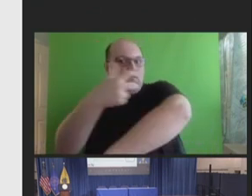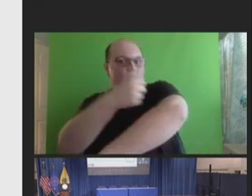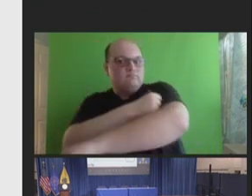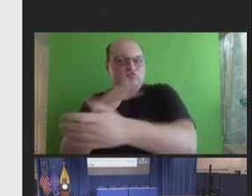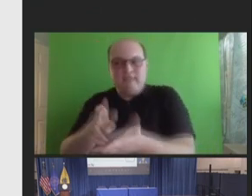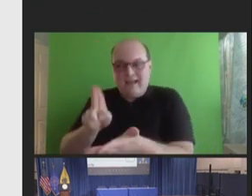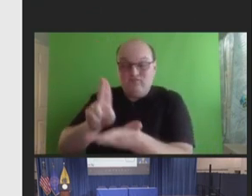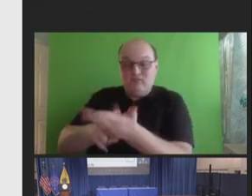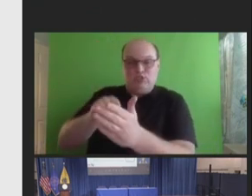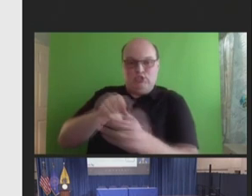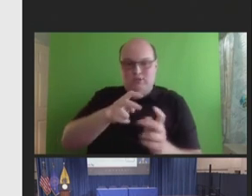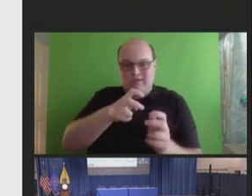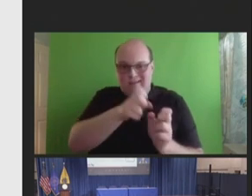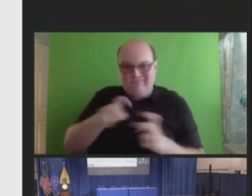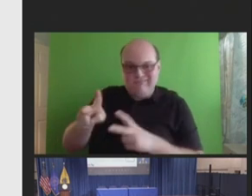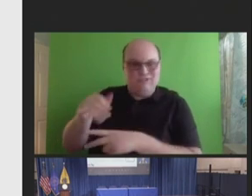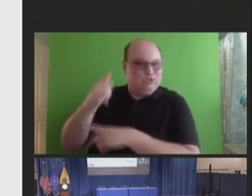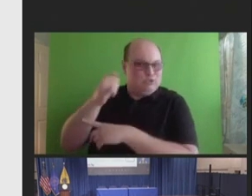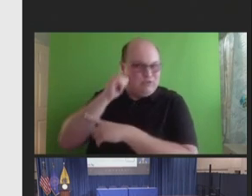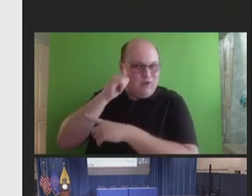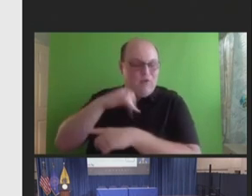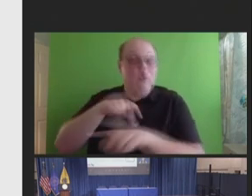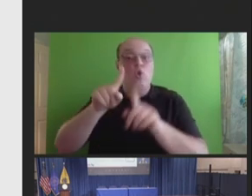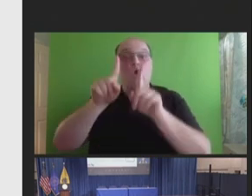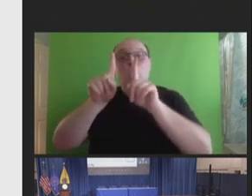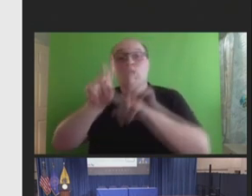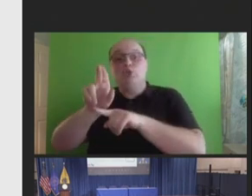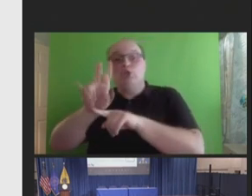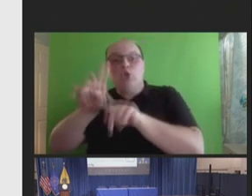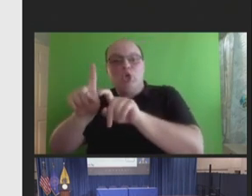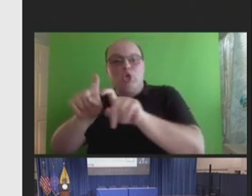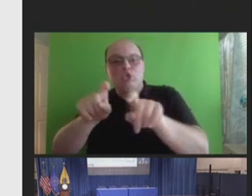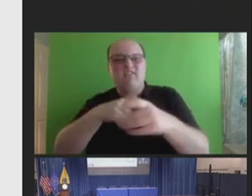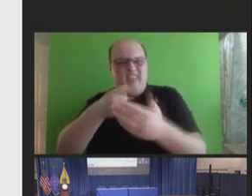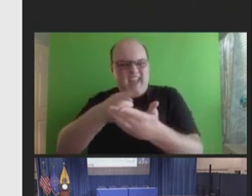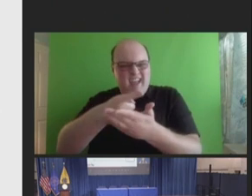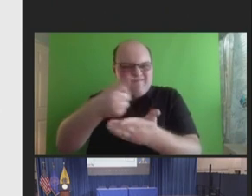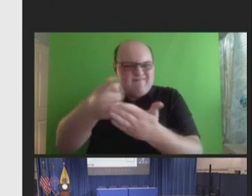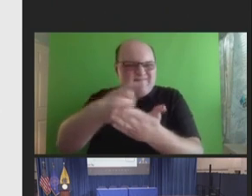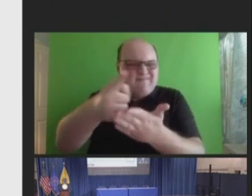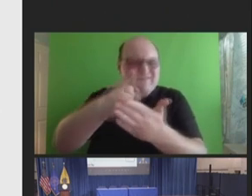V-safe health surveys are sent daily during the week following each dose of vaccine. They're